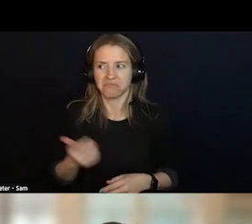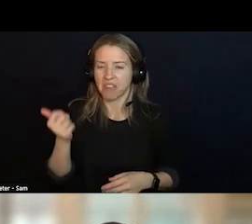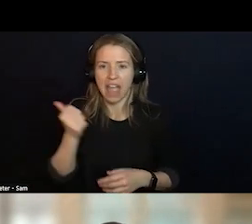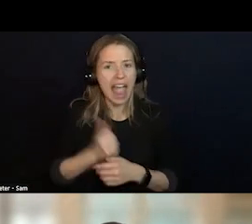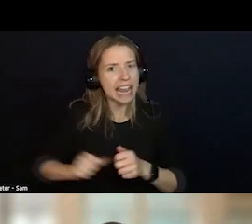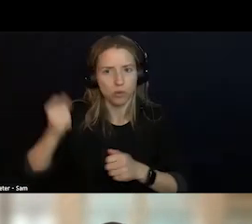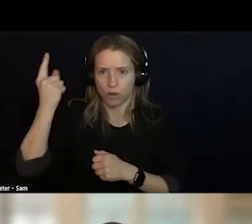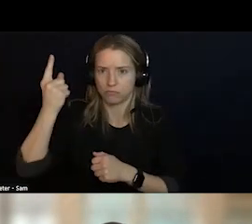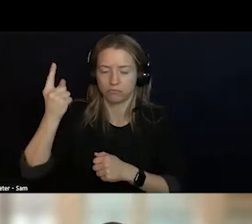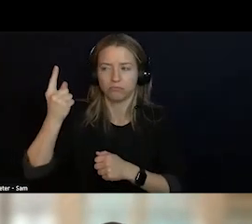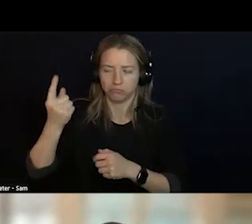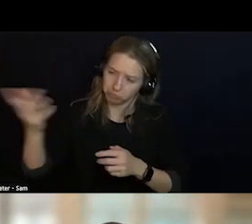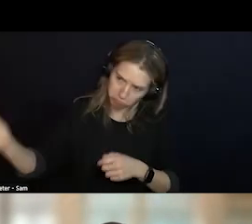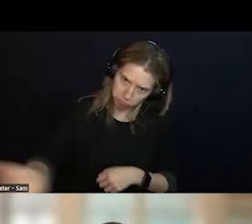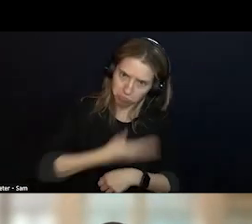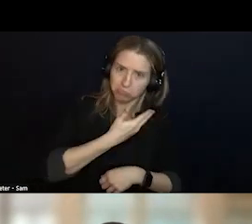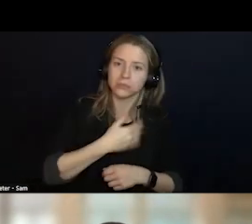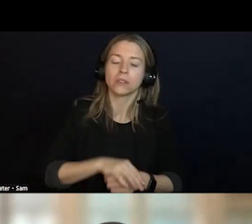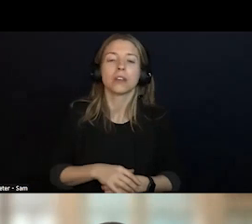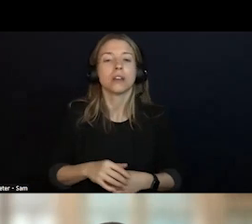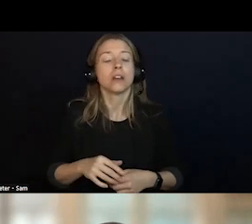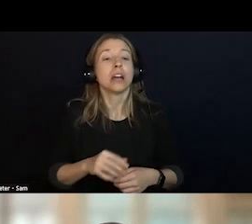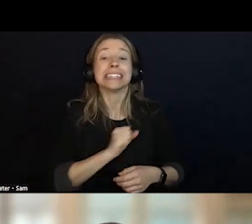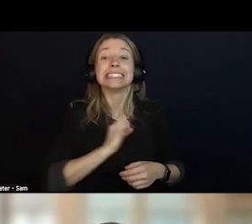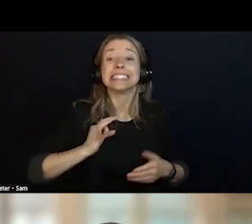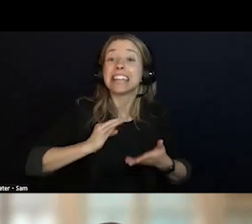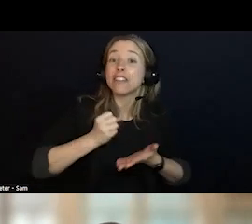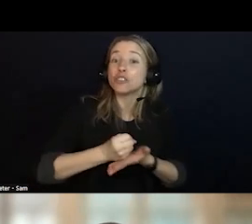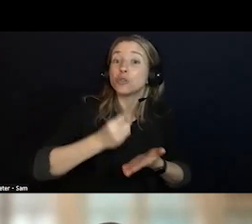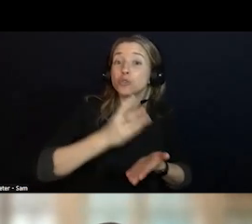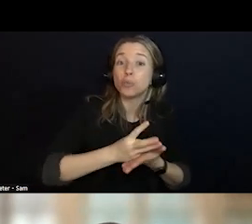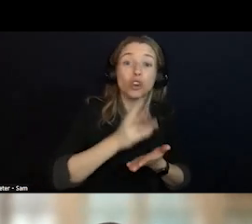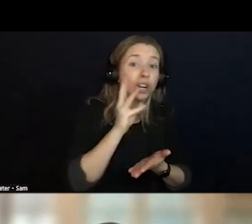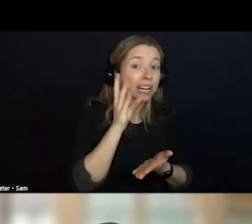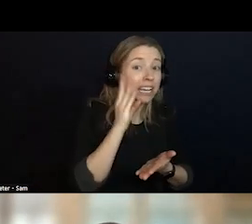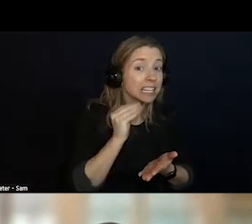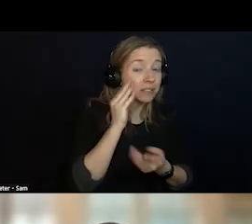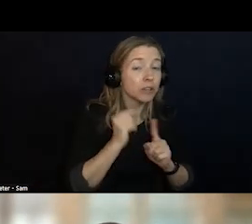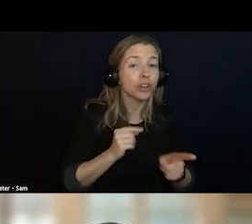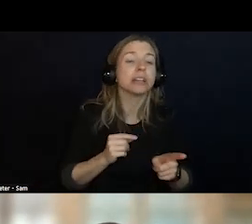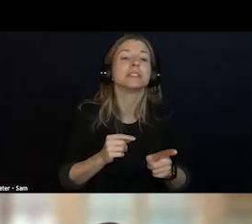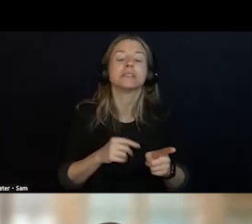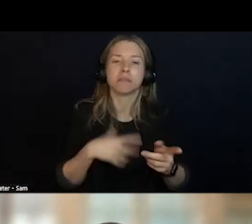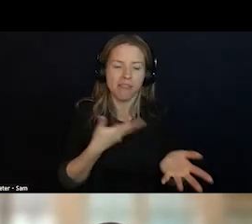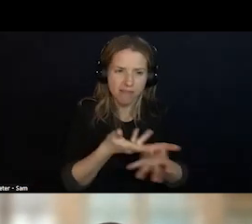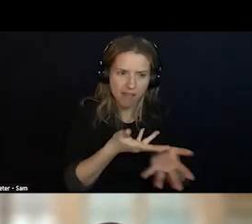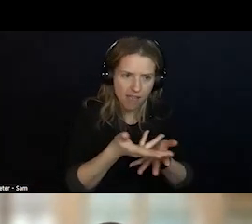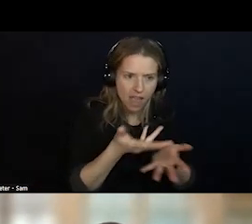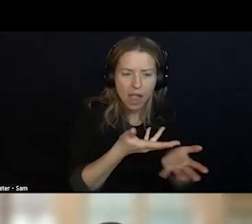THAT ARE EXPERIENCED IN MOVING PEOPLE TO SHELTER BED TO SUPPORTIVE HOUSING.